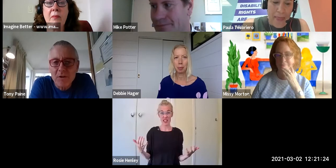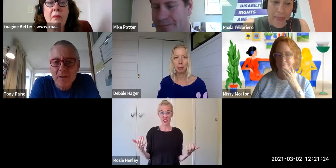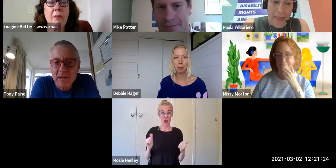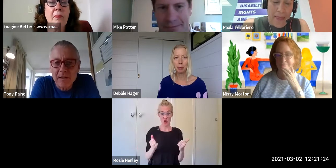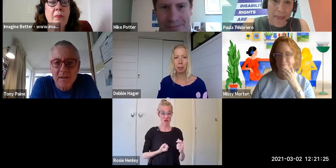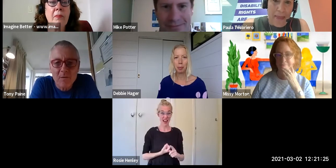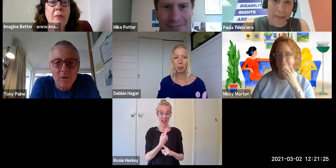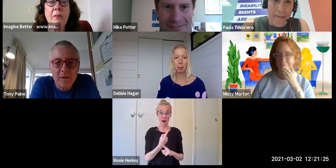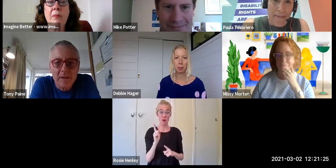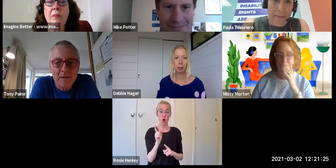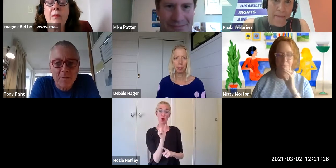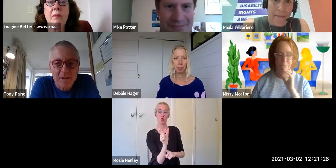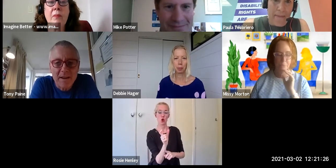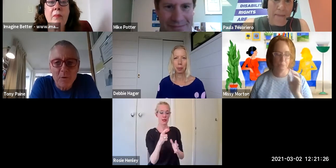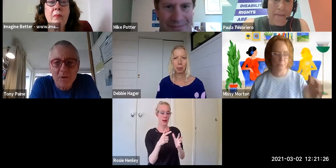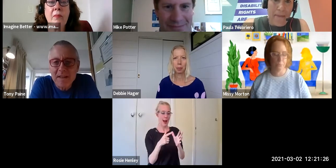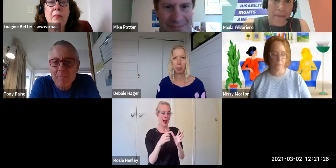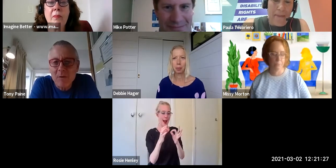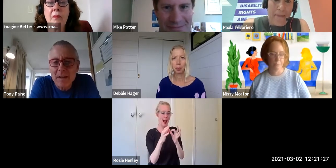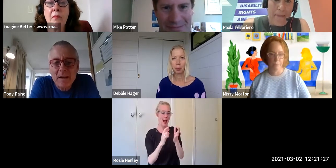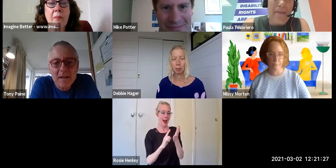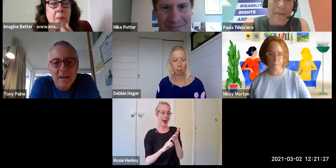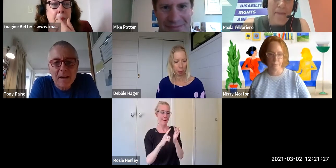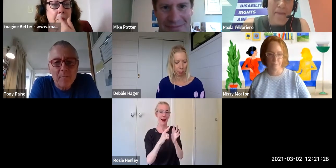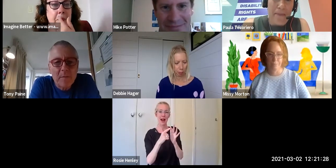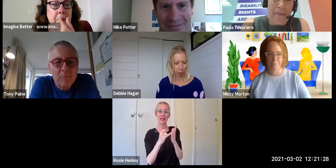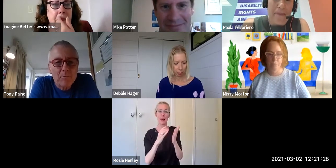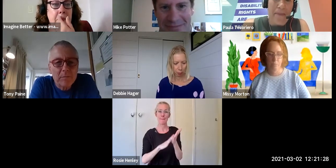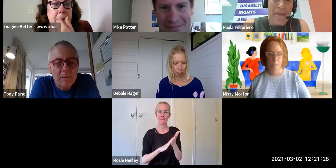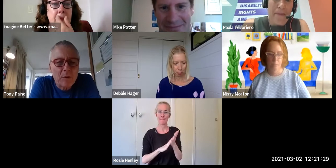A-word is a word that needs - it's another word that needs - amplifying so what does